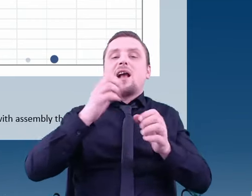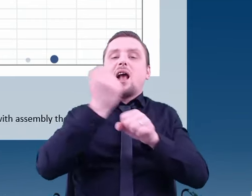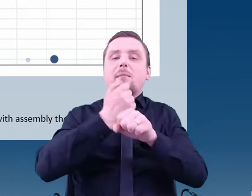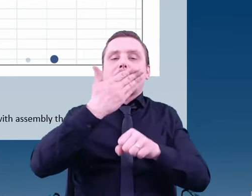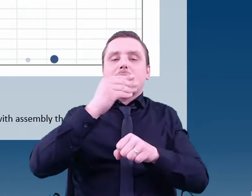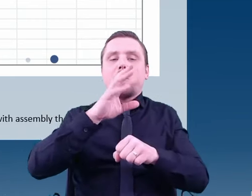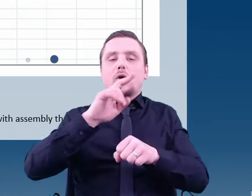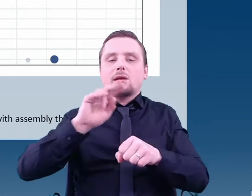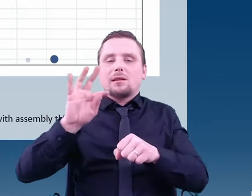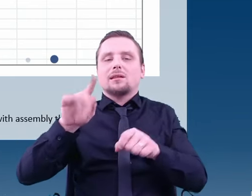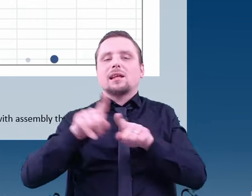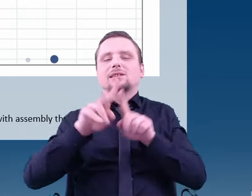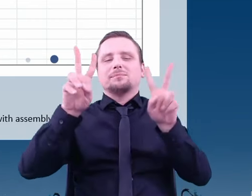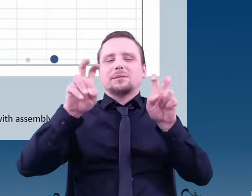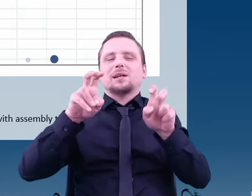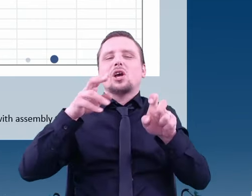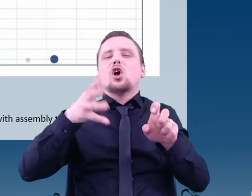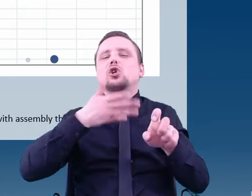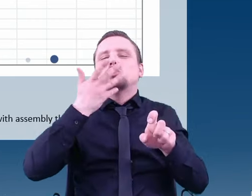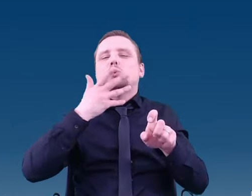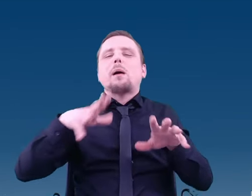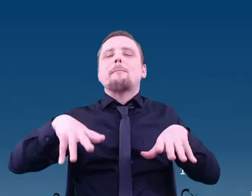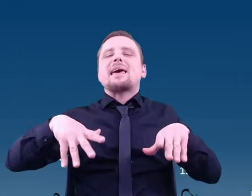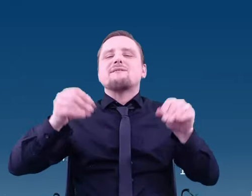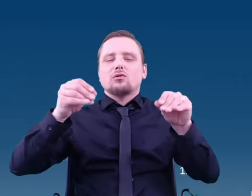the molecular assembly is considerably less complex.